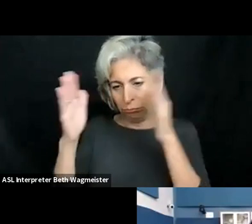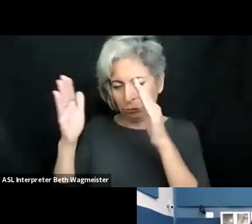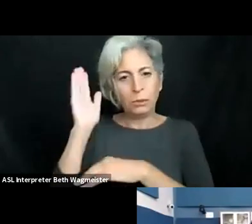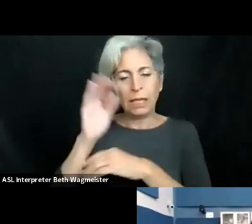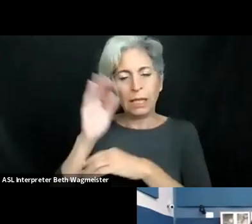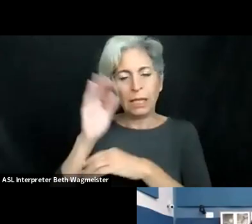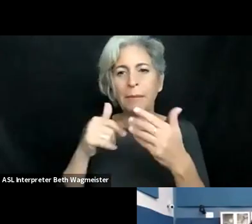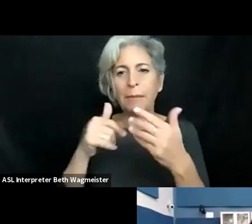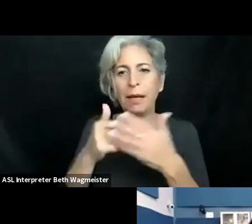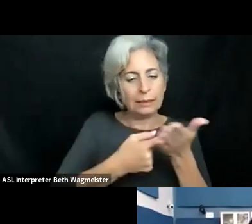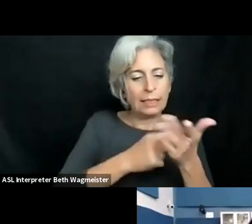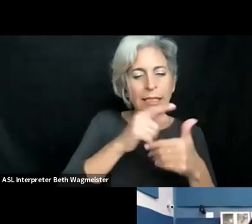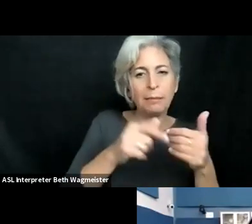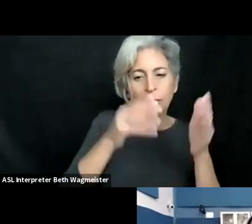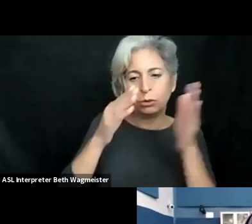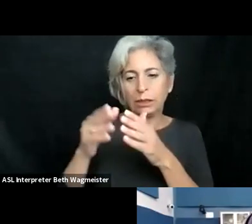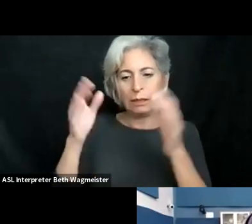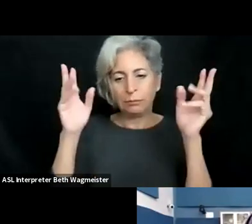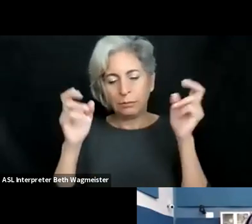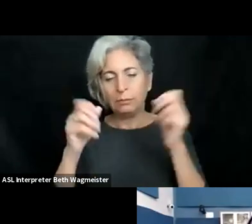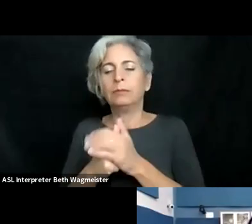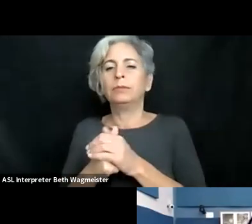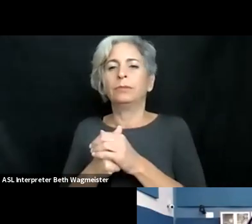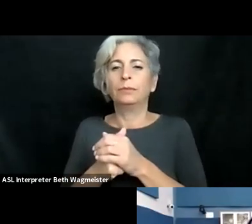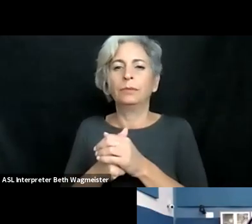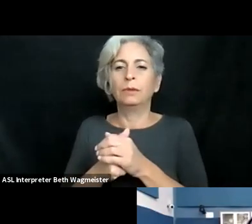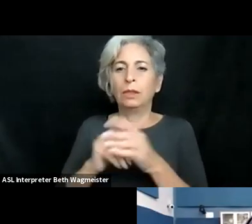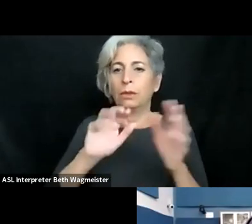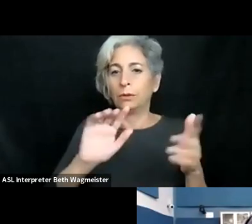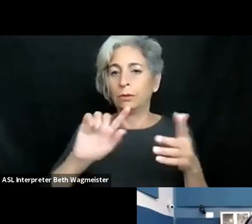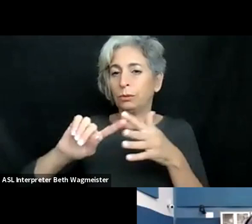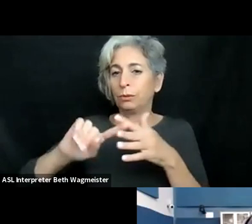time, we plan to have three rounds about